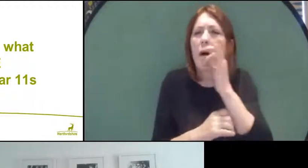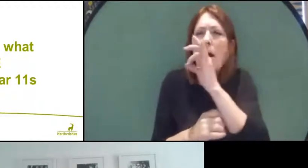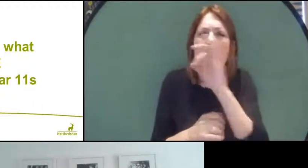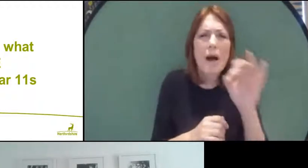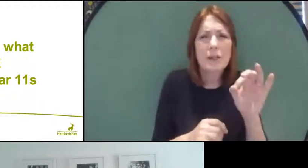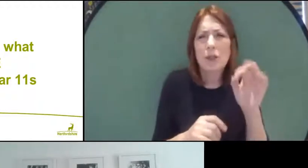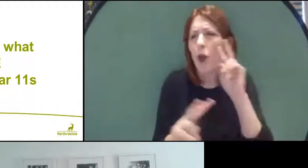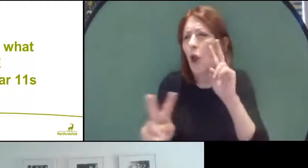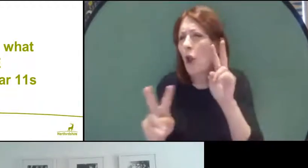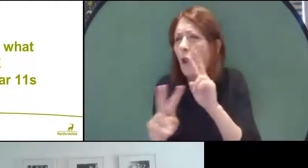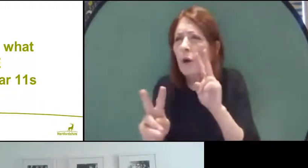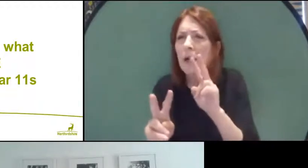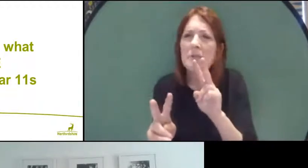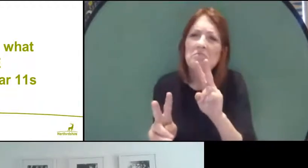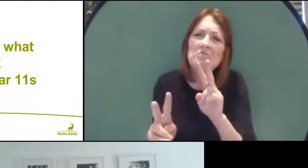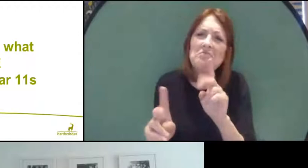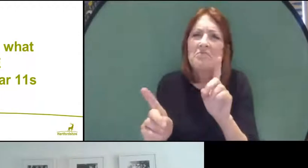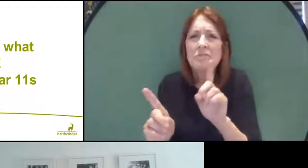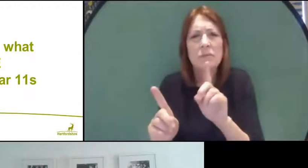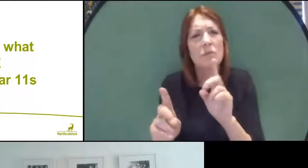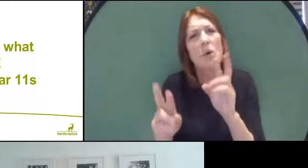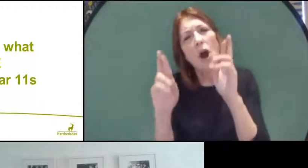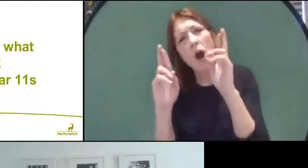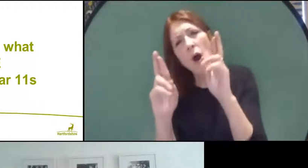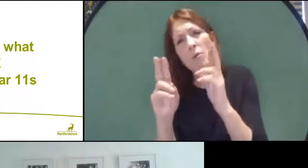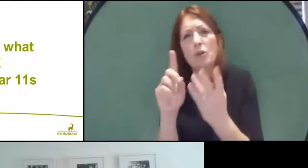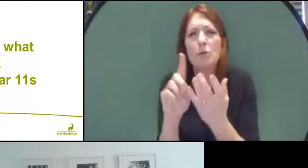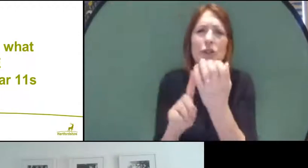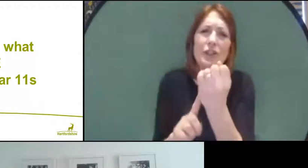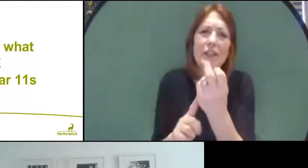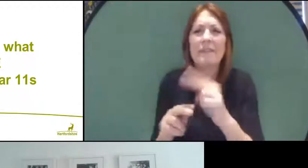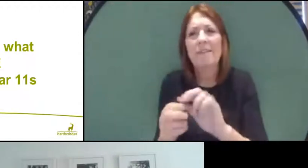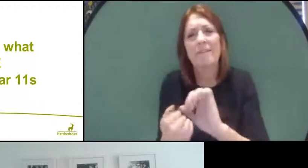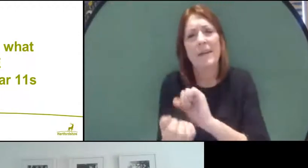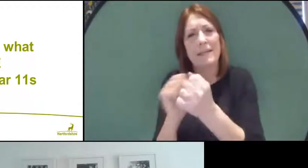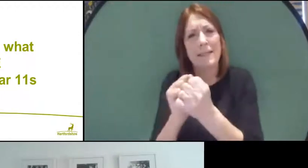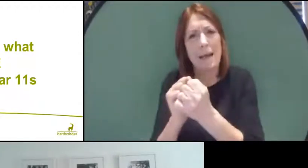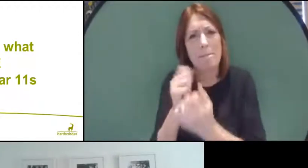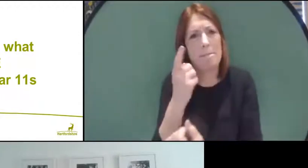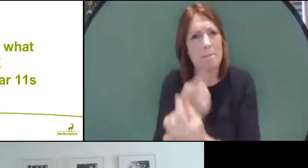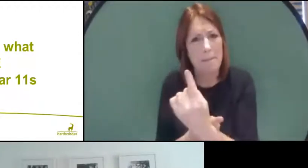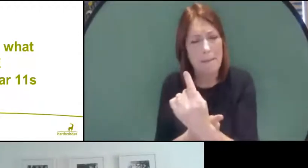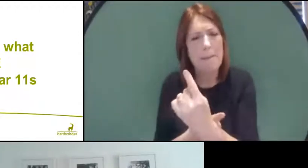people would have hoped to have got had the exams gone ahead. What they're trying to do this year,